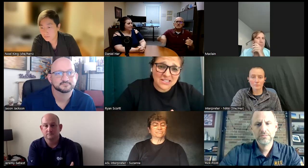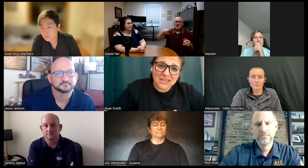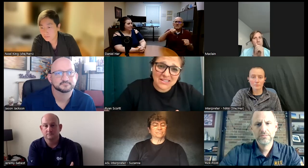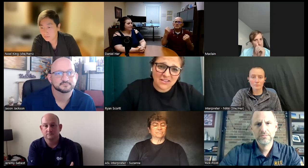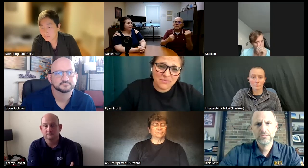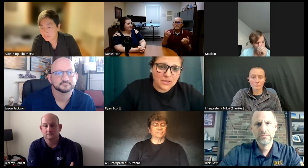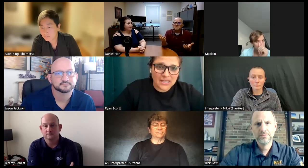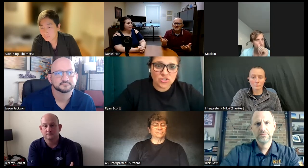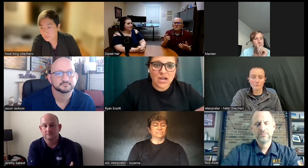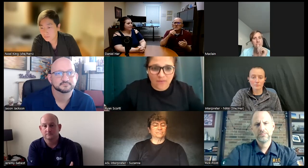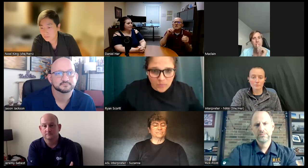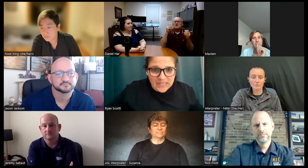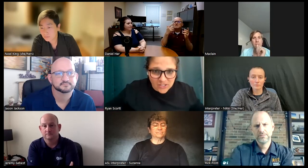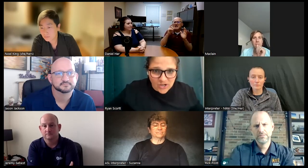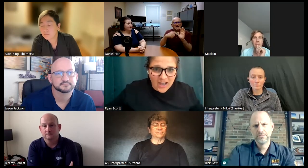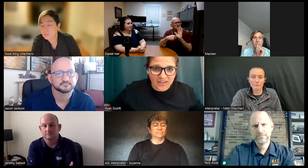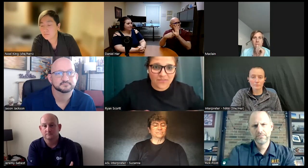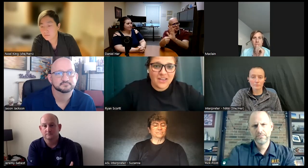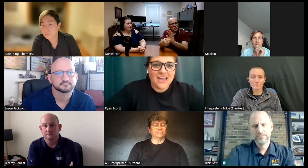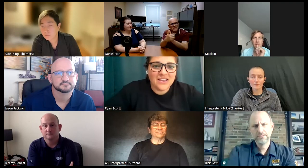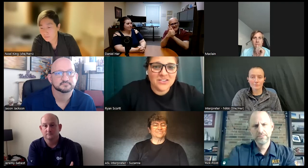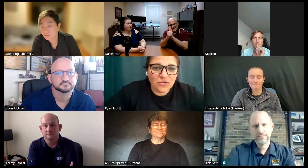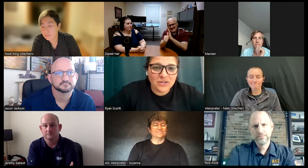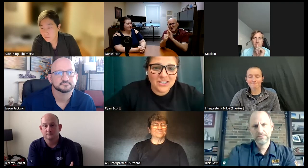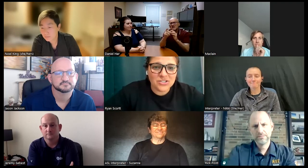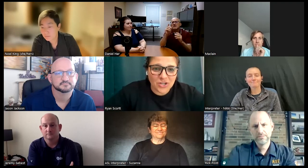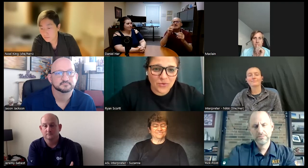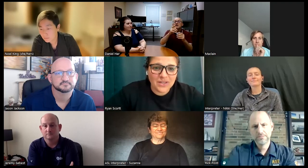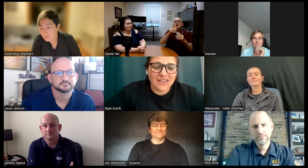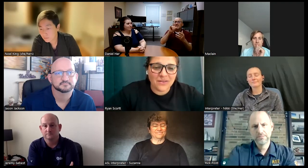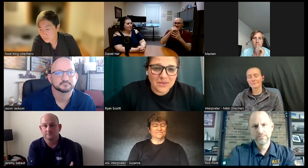the stigma that deaf people can't drive we can drive and so really showing that